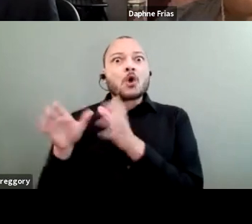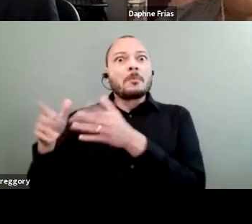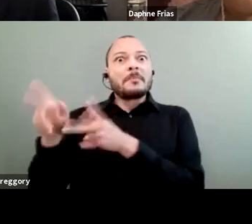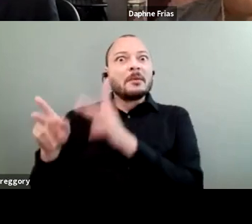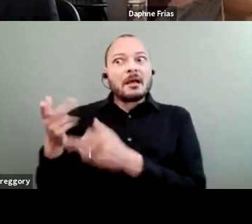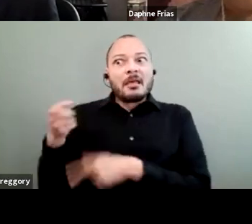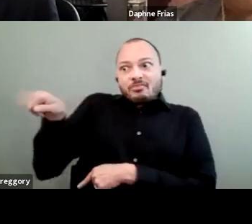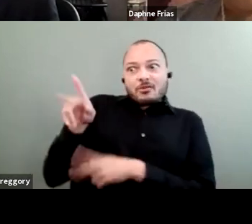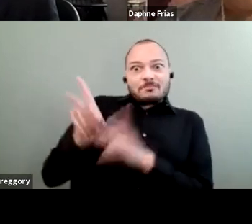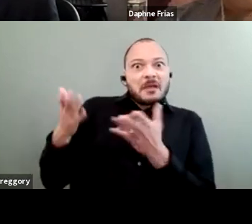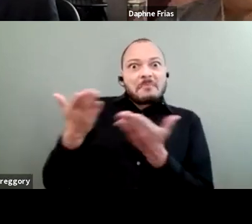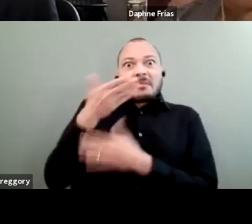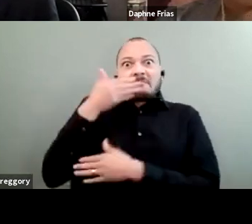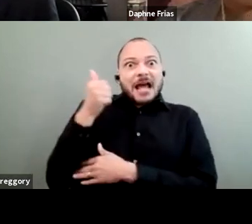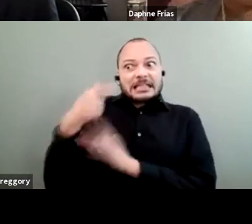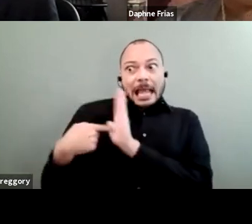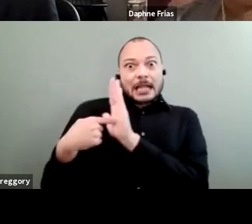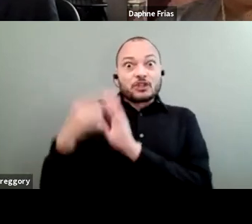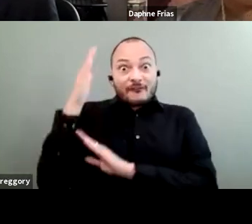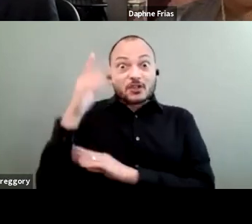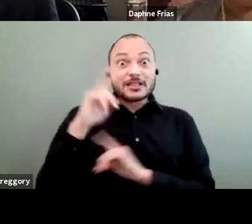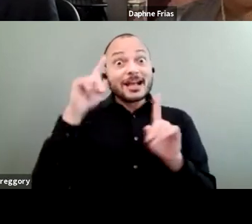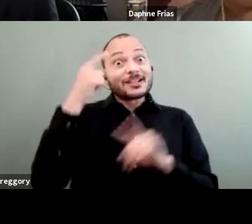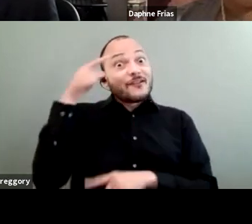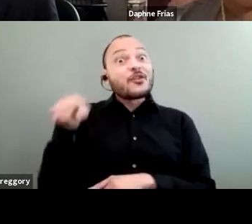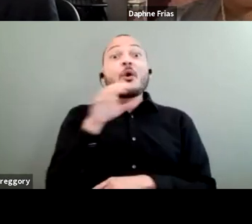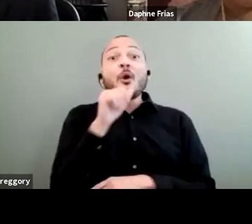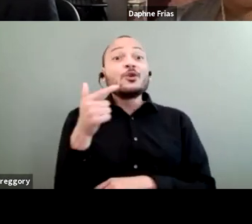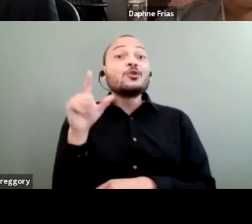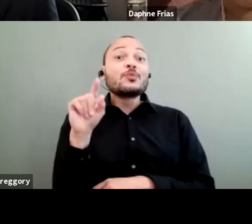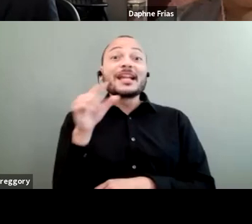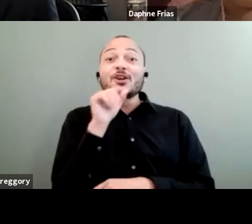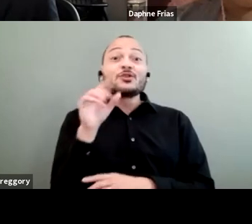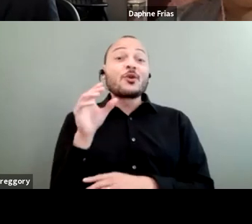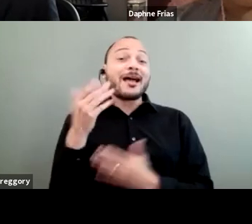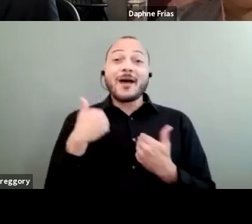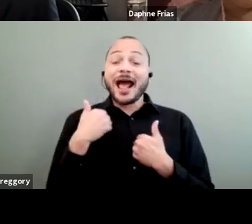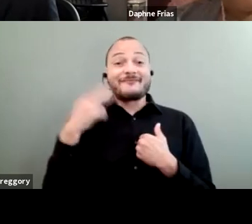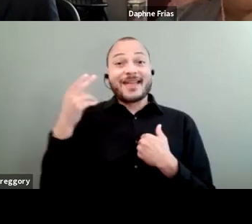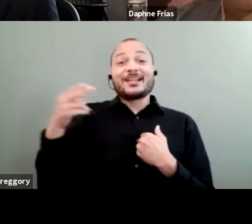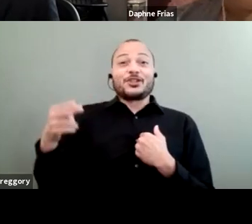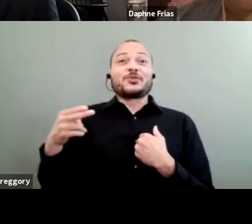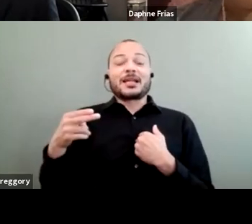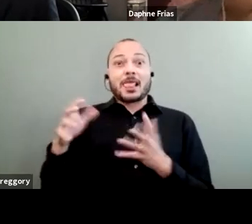of future success because they're 20 years old and don't have that demonstrated history. So just kind of want to throw that out there.